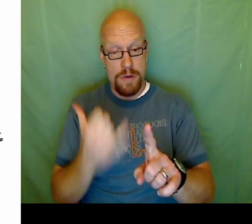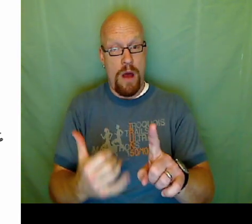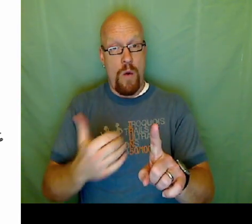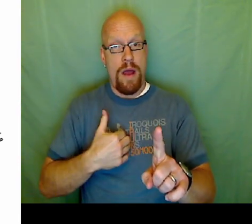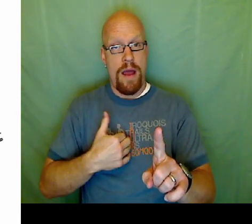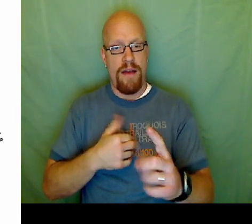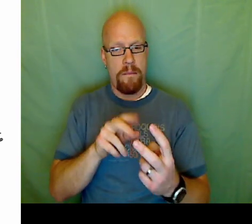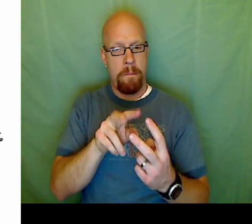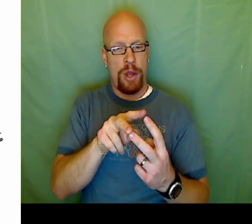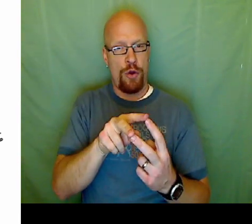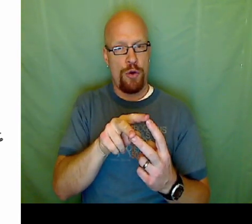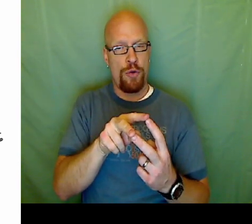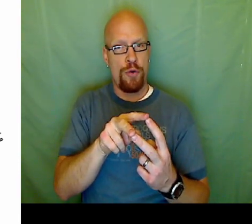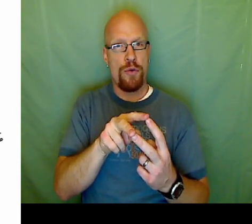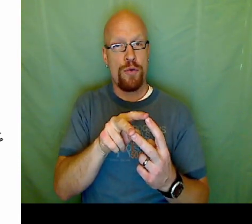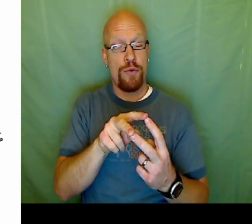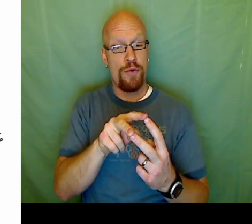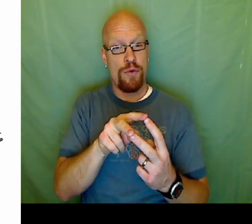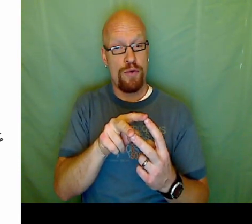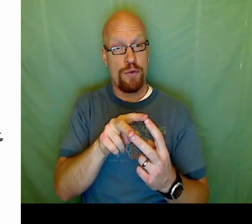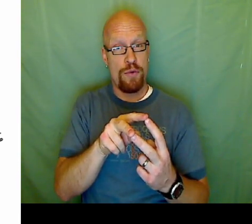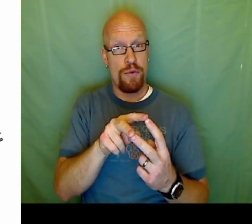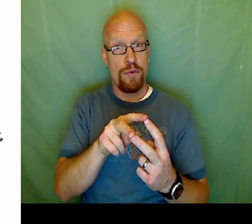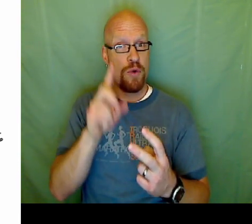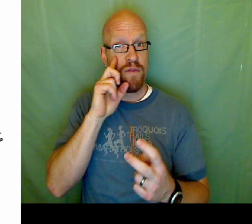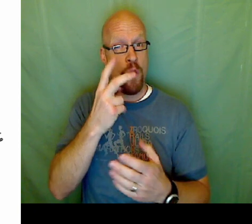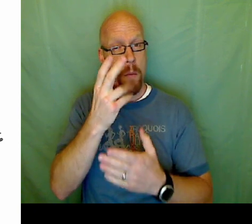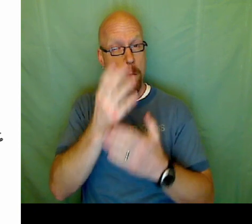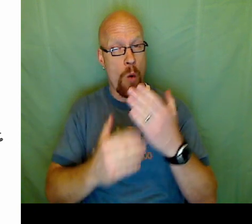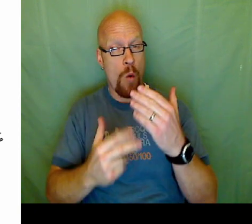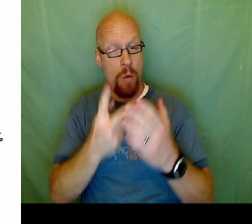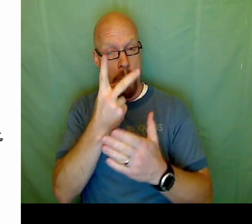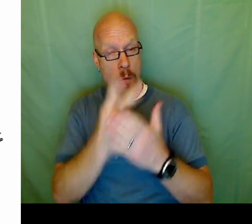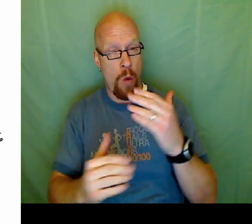Okay, now we have both the values, the X value and the Y value.